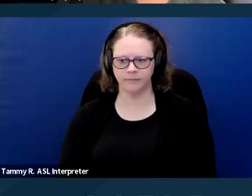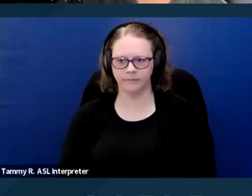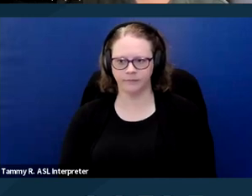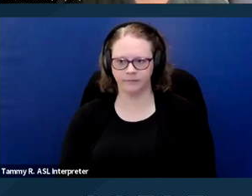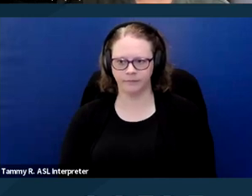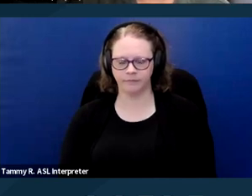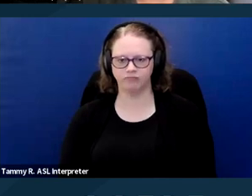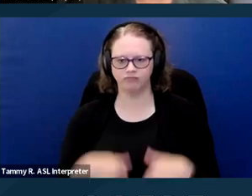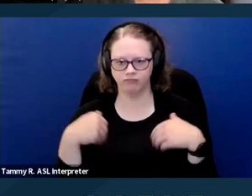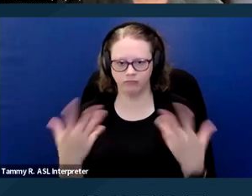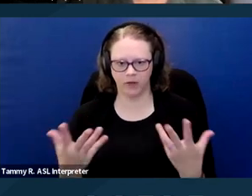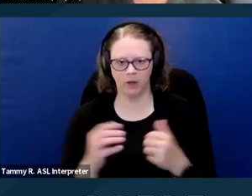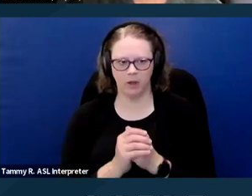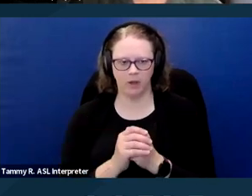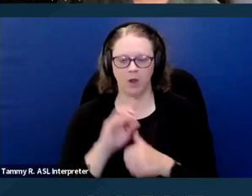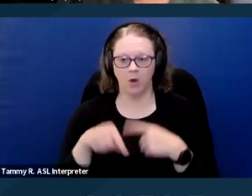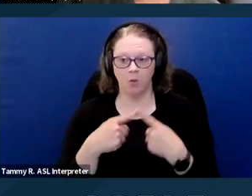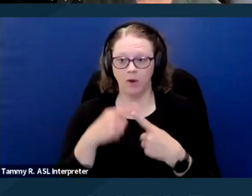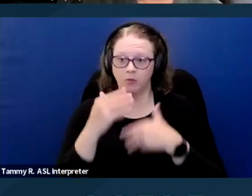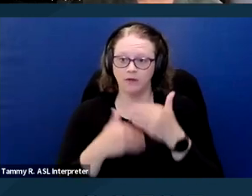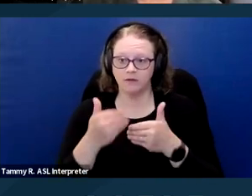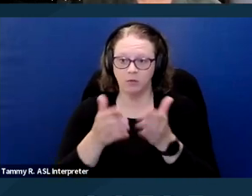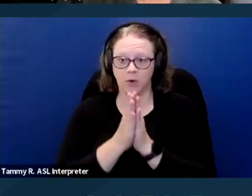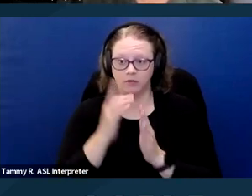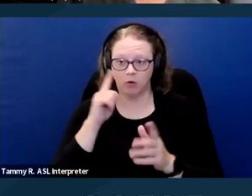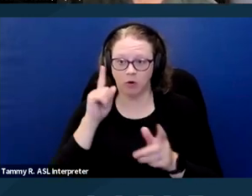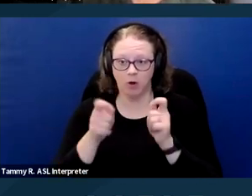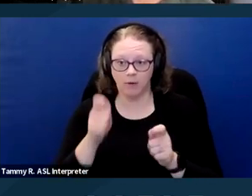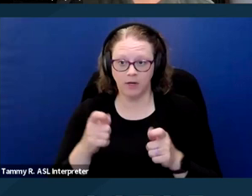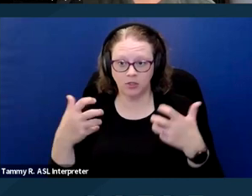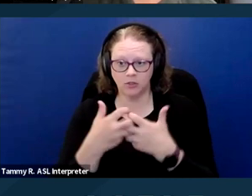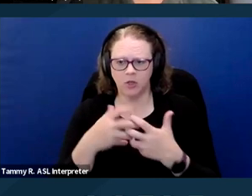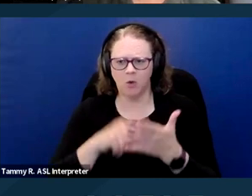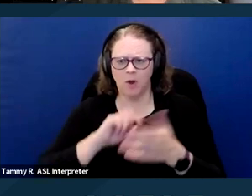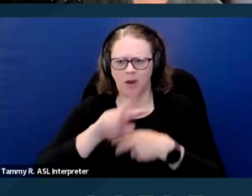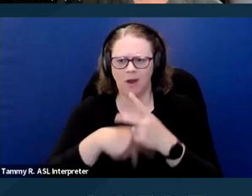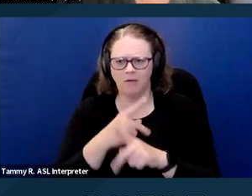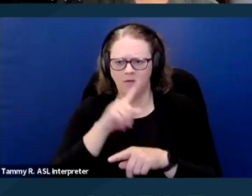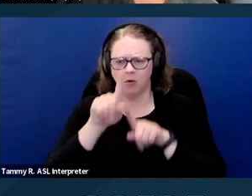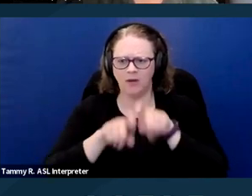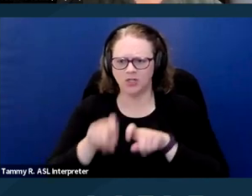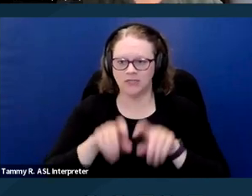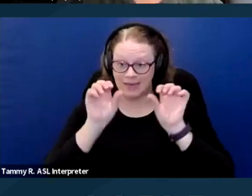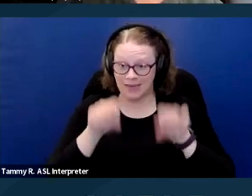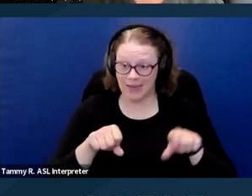So when processing requests for accommodations, you know, what kind of questions can a housing provider ask or what can they require?